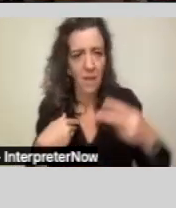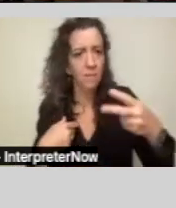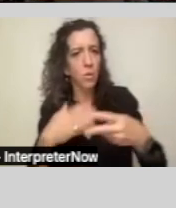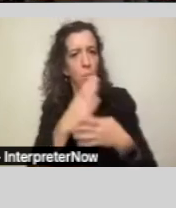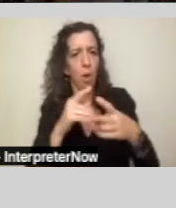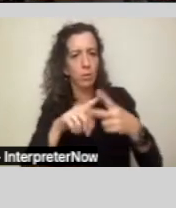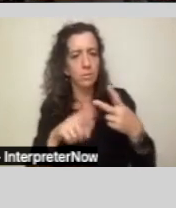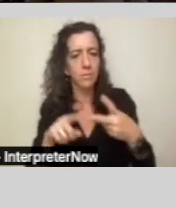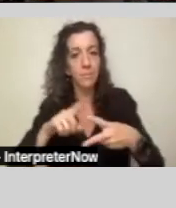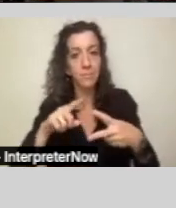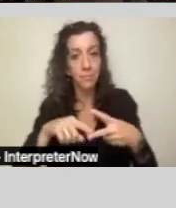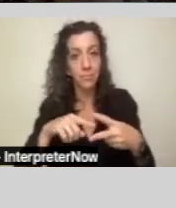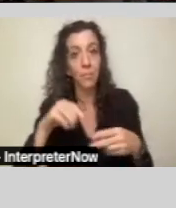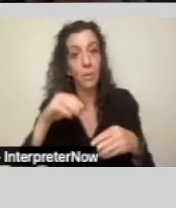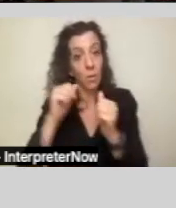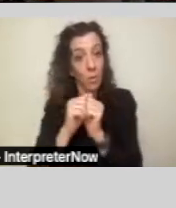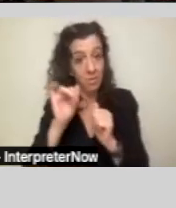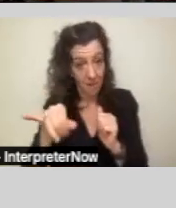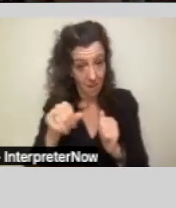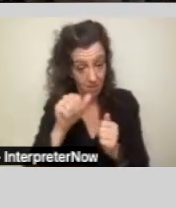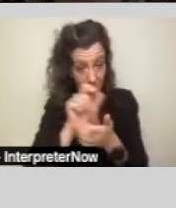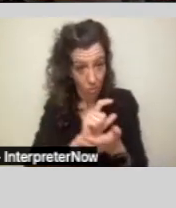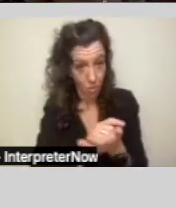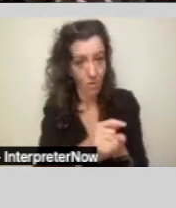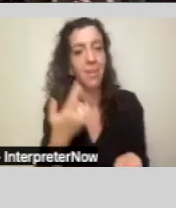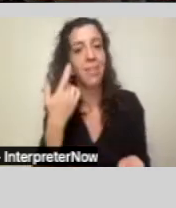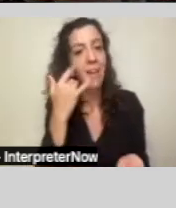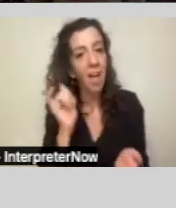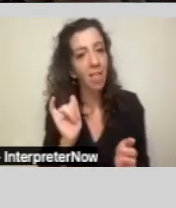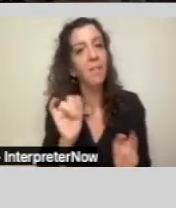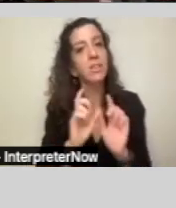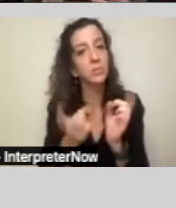So under the Lanterman Act, the California Department of Developmental Services is the